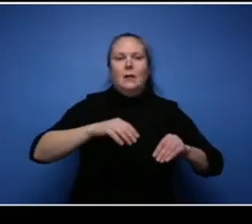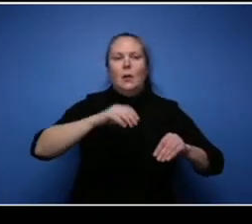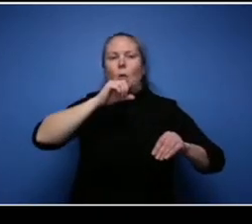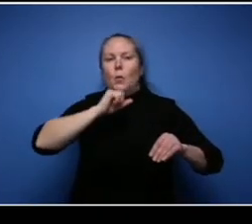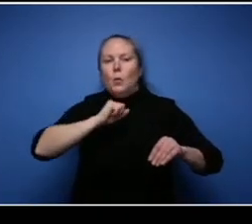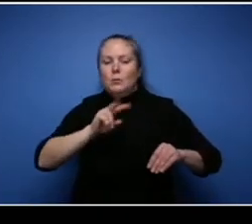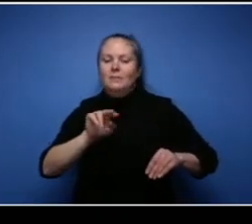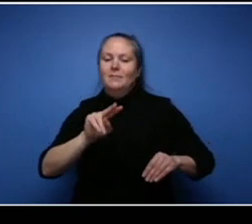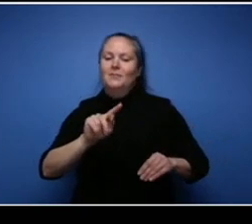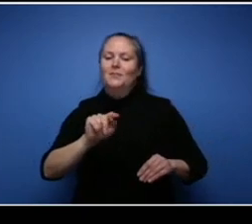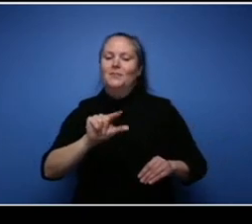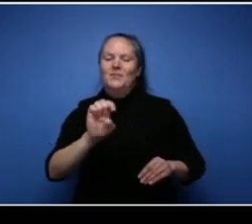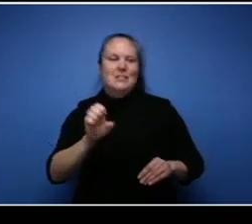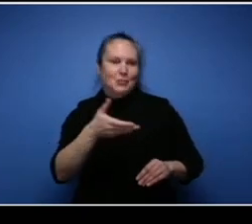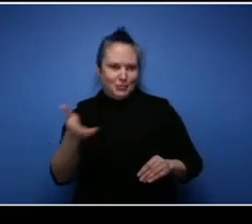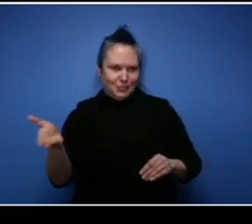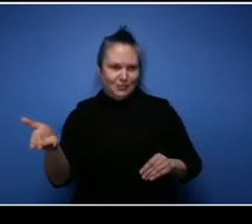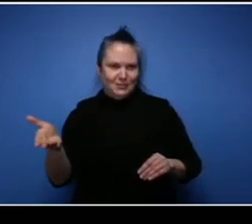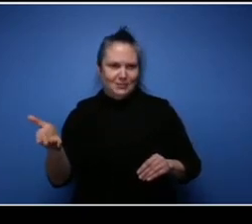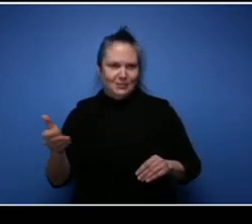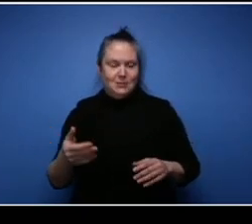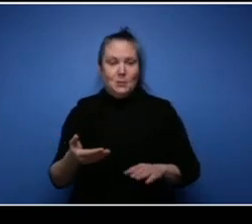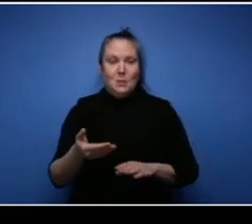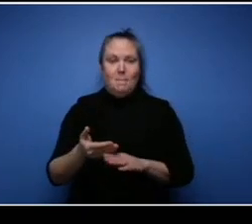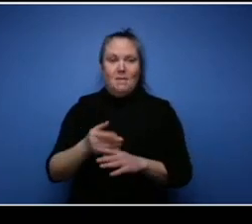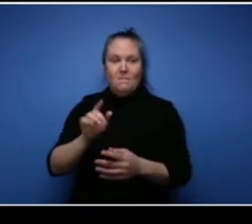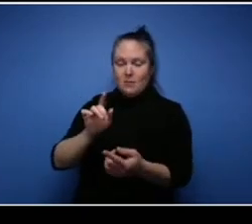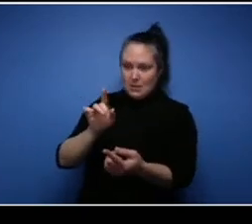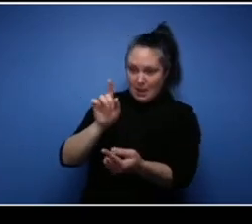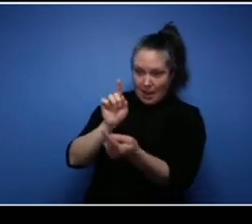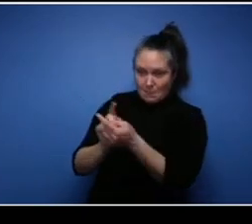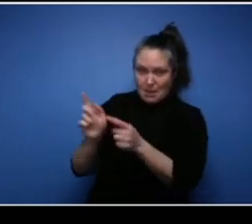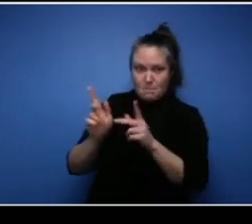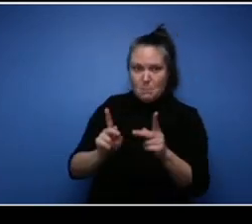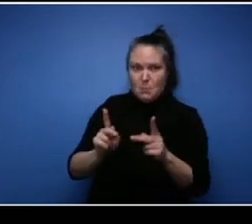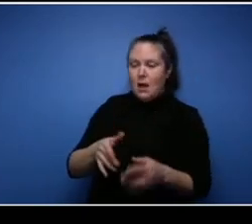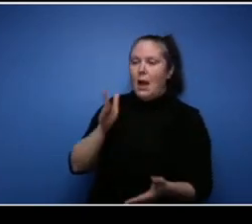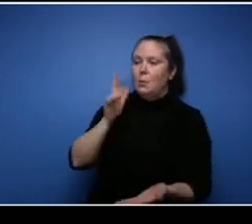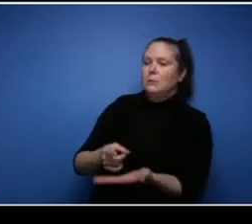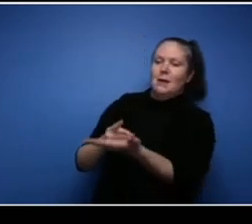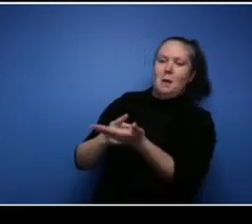when I when they do see me, I feel you know a little bit of a change in what they, who